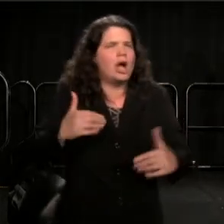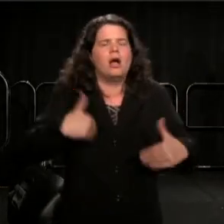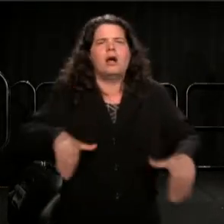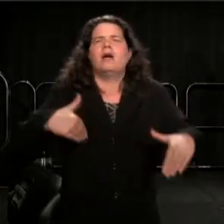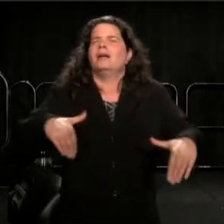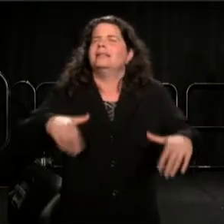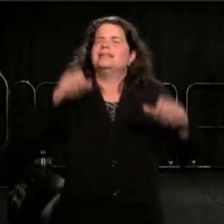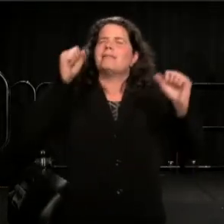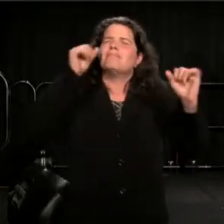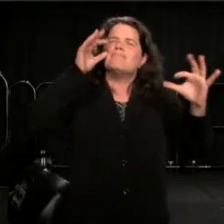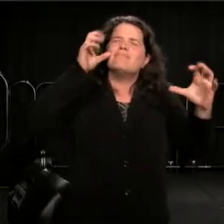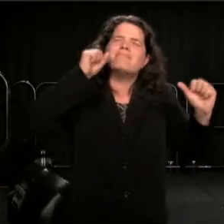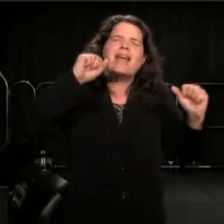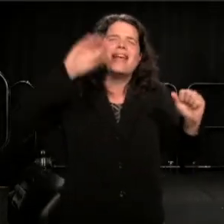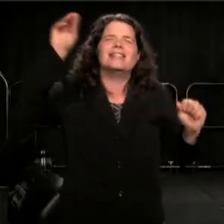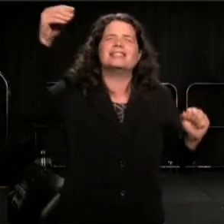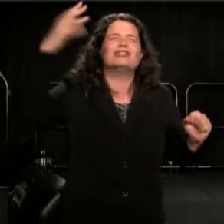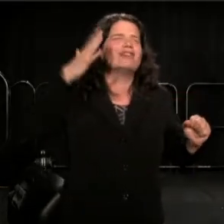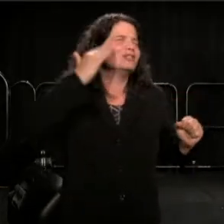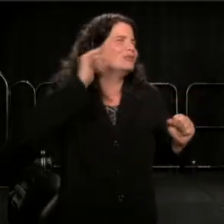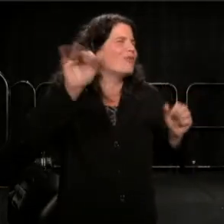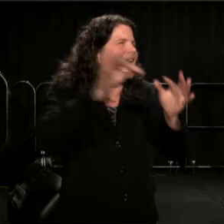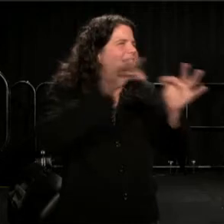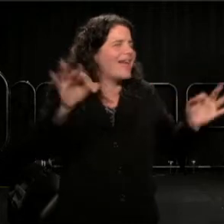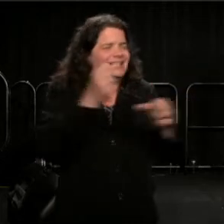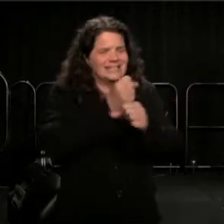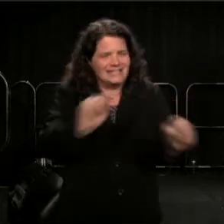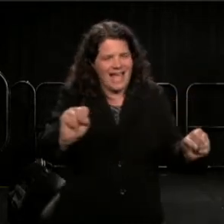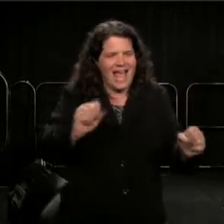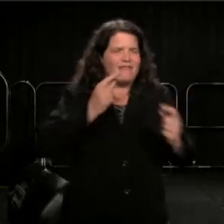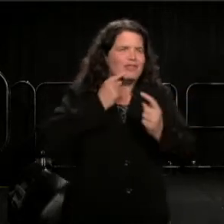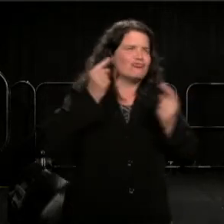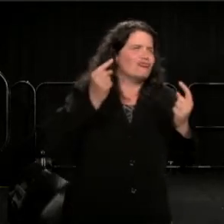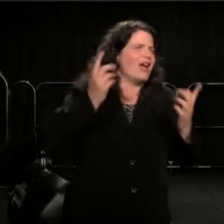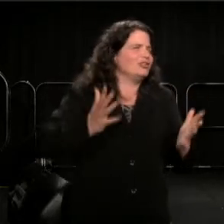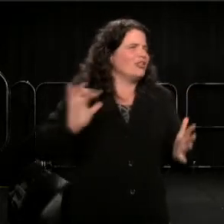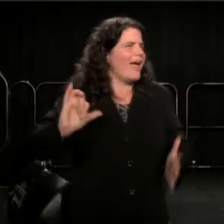You know the line in there: "saved a wretch like me."